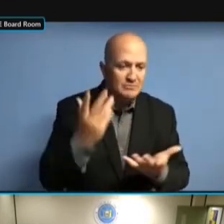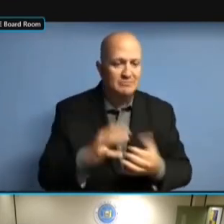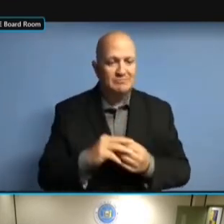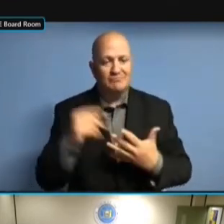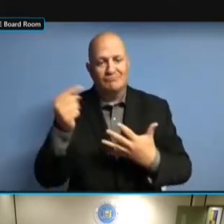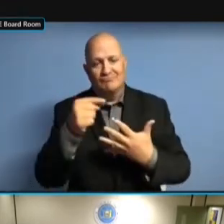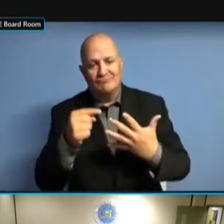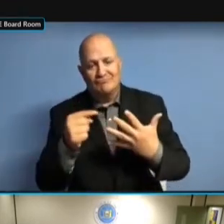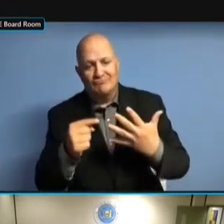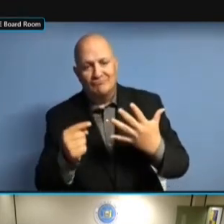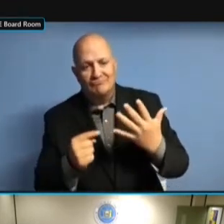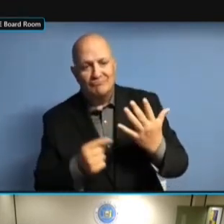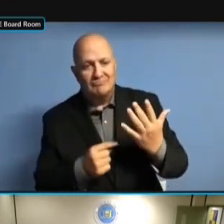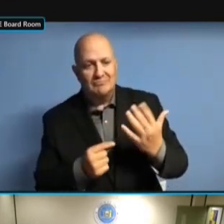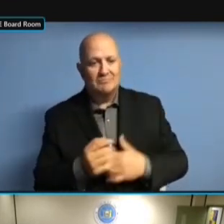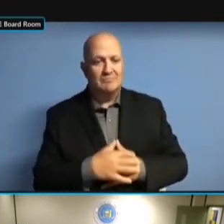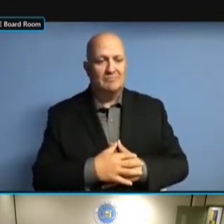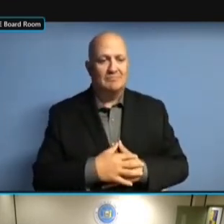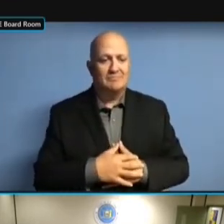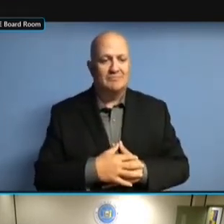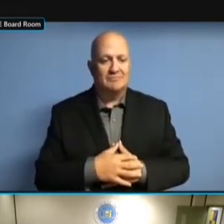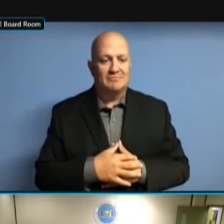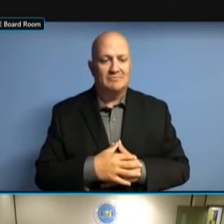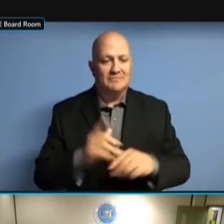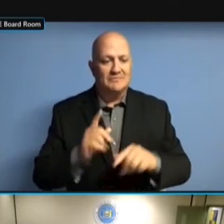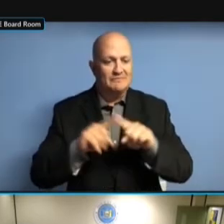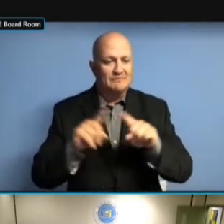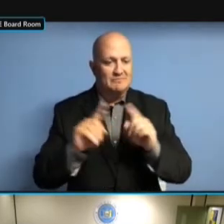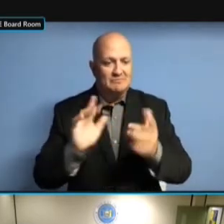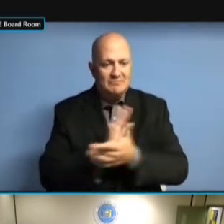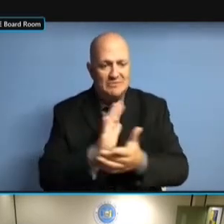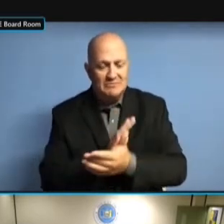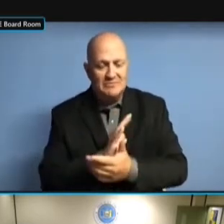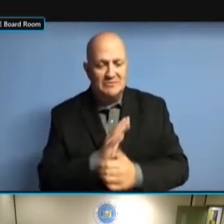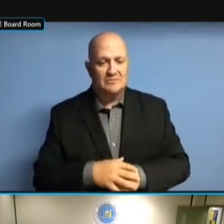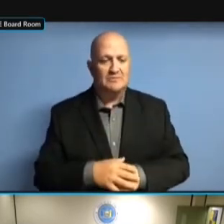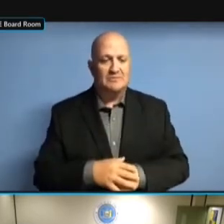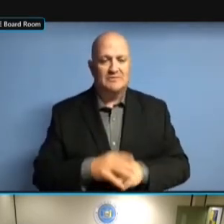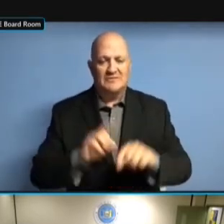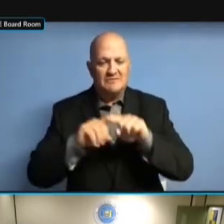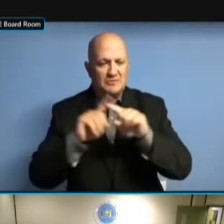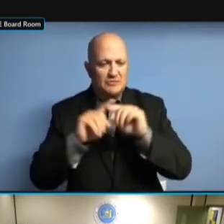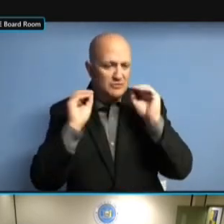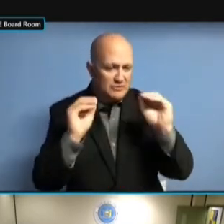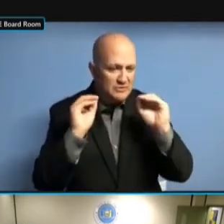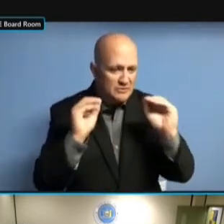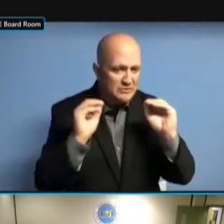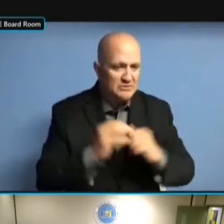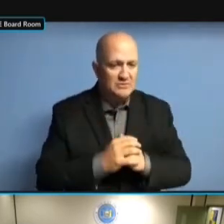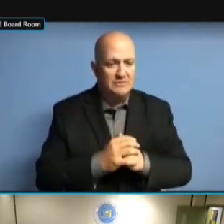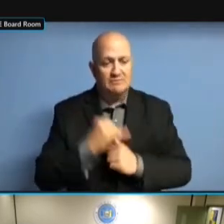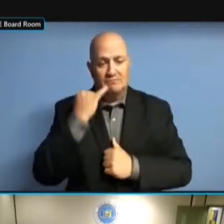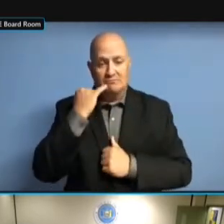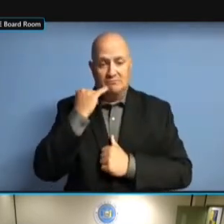SEPTEMBER. AT FIRST I THOUGHT IT SEPTEMBER. AT FIRST I THOUGHT IT WAS AT FIRST I THOUGHT IT WAS AT FIRST I THOUGHT IT WAS INSTRUCTIONS AT FIRST I THOUGHT IT WAS INSTRUCTIONS FOR AT FIRST I THOUGHT IT WAS INSTRUCTIONS FOR THE AT FIRST I THOUGHT IT WAS INSTRUCTIONS FOR THE PERSON INSTRUCTIONS FOR THE PERSON INSTRUCTIONS FOR THE PERSON LEAVING INSTRUCTIONS FOR THE PERSON LEAVING THE INSTRUCTIONS FOR THE PERSON LEAVING THE PRISON INSTRUCTIONS FOR THE PERSON LEAVING THE PRISON OR INSTRUCTIONS FOR THE PERSON LEAVING THE PRISON OR FACILITY. LEAVING THE PRISON OR FACILITY. LEAVING THE PRISON OR FACILITY. BUT LEAVING THE PRISON OR FACILITY. BUT WE LEAVING THE PRISON OR FACILITY. BUT WE ALSO LEAVING THE PRISON OR FACILITY. BUT WE ALSO HAVE LEAVING THE PRISON OR FACILITY. BUT WE ALSO HAVE TO LEAVING THE PRISON OR FACILITY. BUT WE ALSO HAVE TO DO LEAVING THE PRISON OR FACILITY. BUT WE ALSO HAVE TO DO DIRECT BUT WE ALSO HAVE TO DO DIRECT BUT WE ALSO HAVE TO DO DIRECT GUIDANCE BUT WE ALSO HAVE TO DO DIRECT GUIDANCE TO BUT WE ALSO HAVE TO DO DIRECT GUIDANCE TO JUDGES